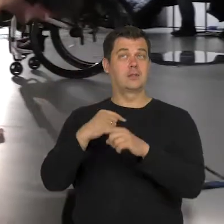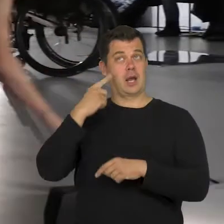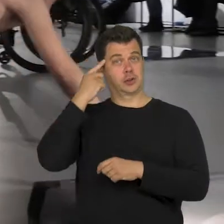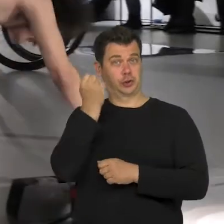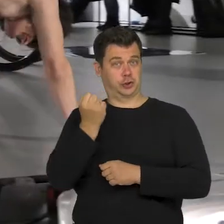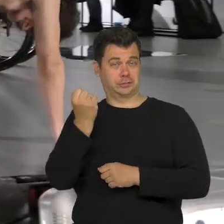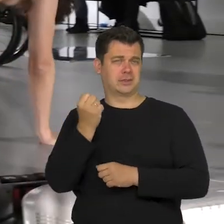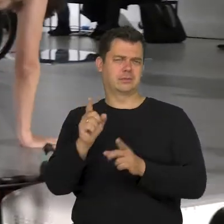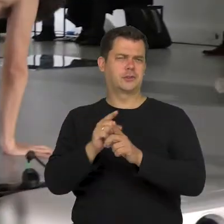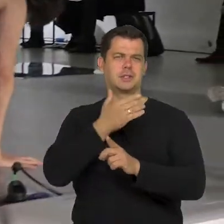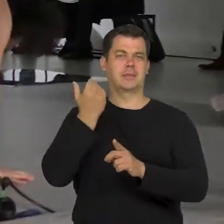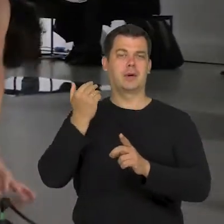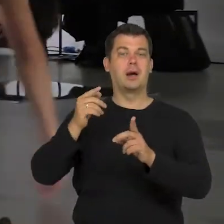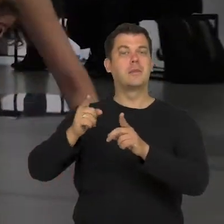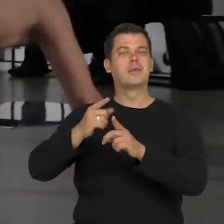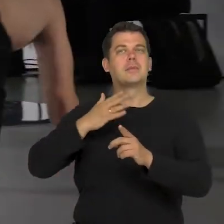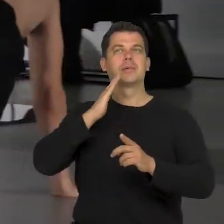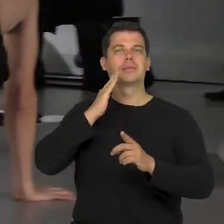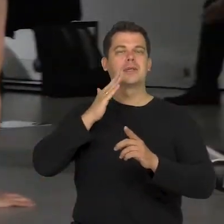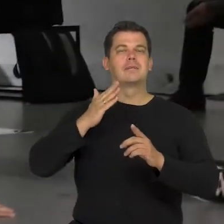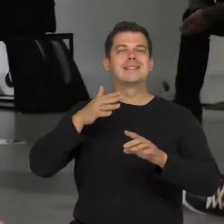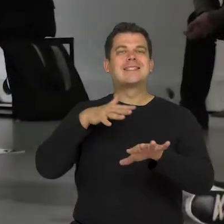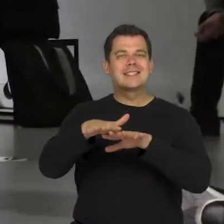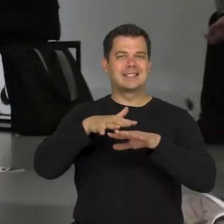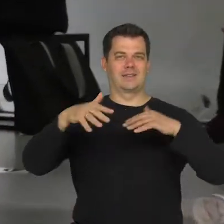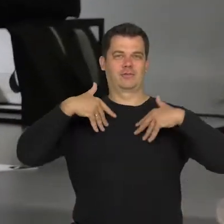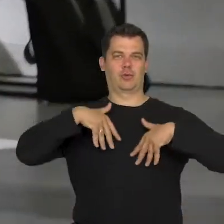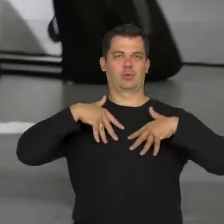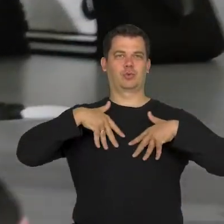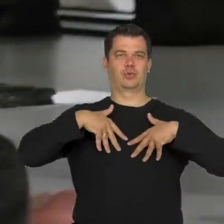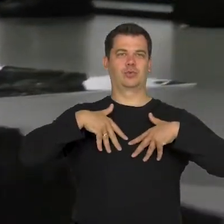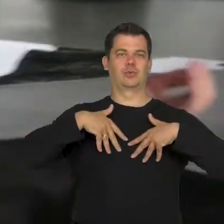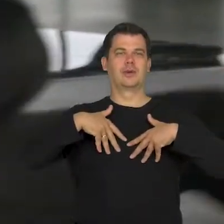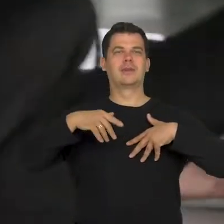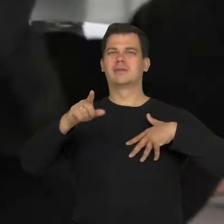at the same time, we carry some of those mechanics very similar to those